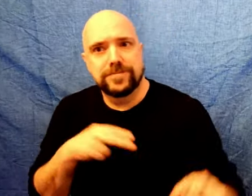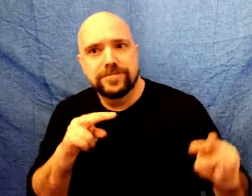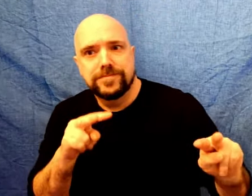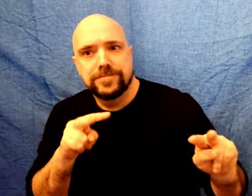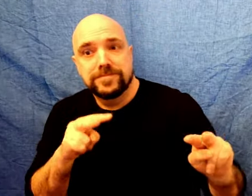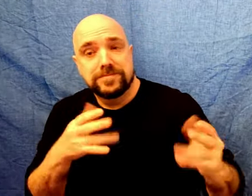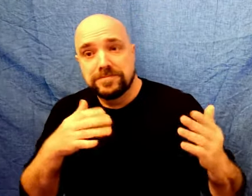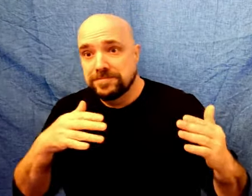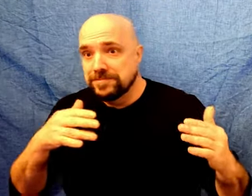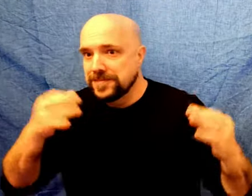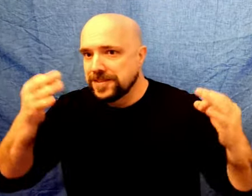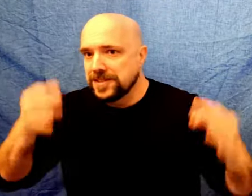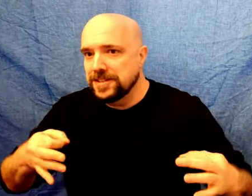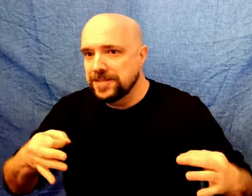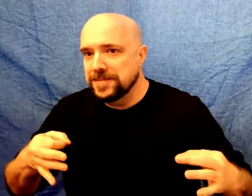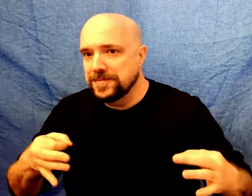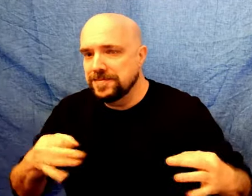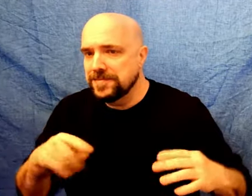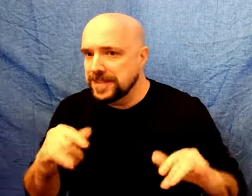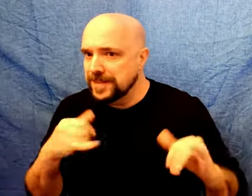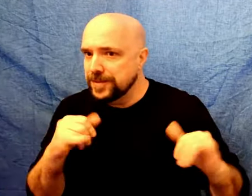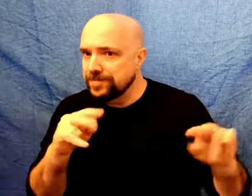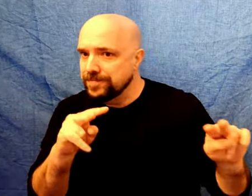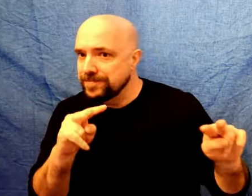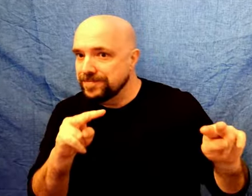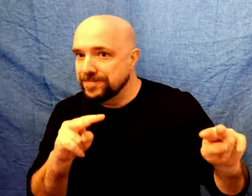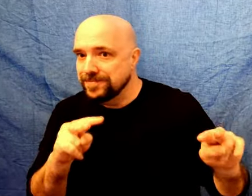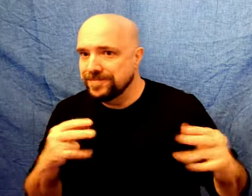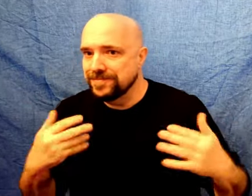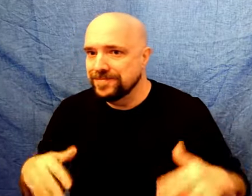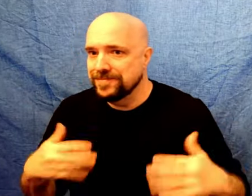I am looking forward to that as they have not yet decided.